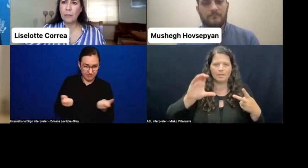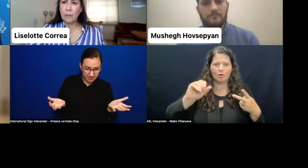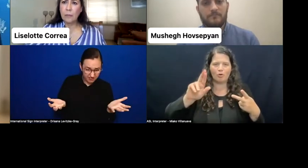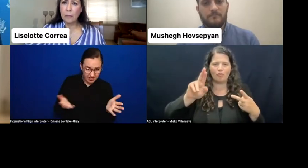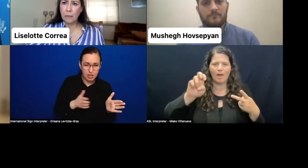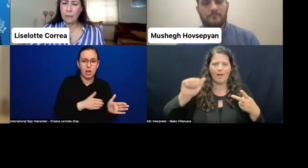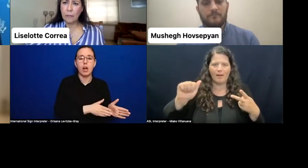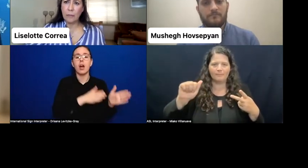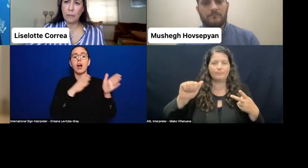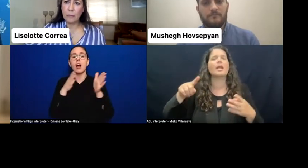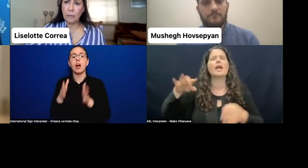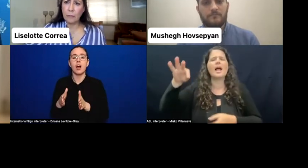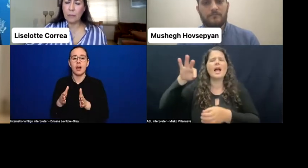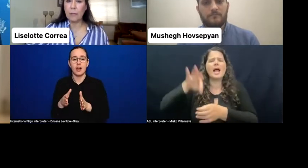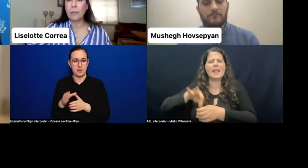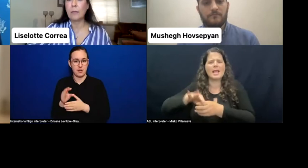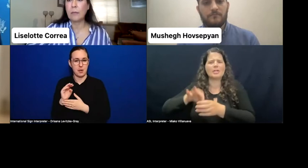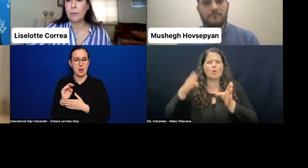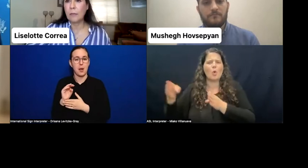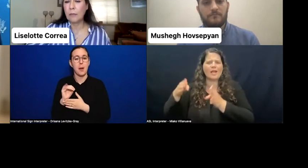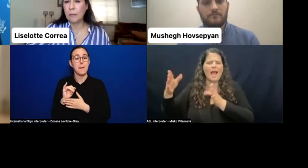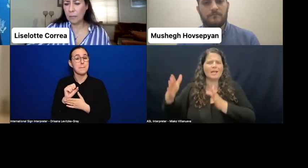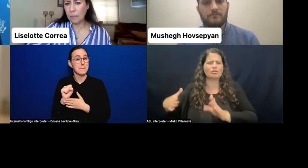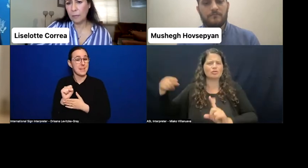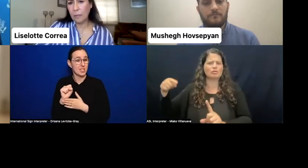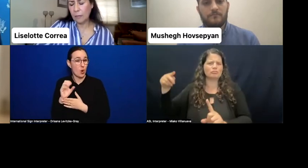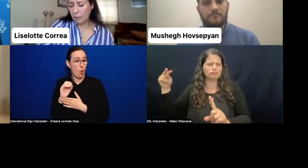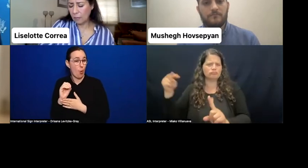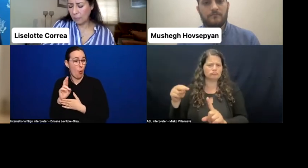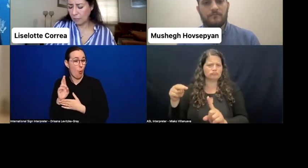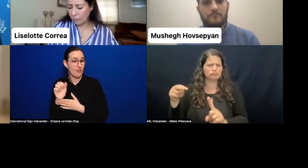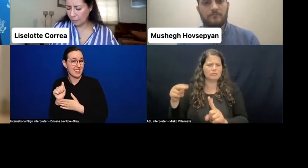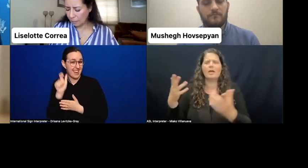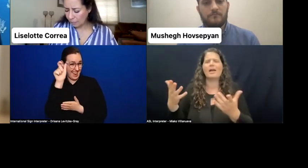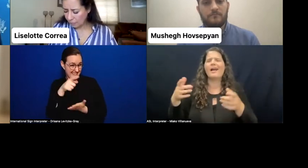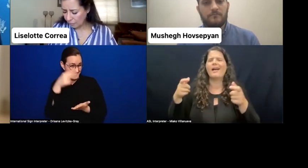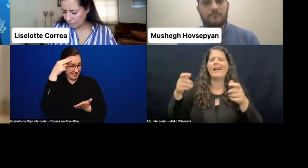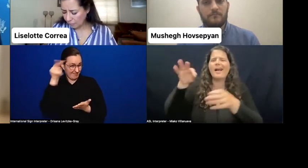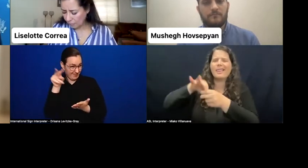"from an election organizer perspective, what else can election management bodies do